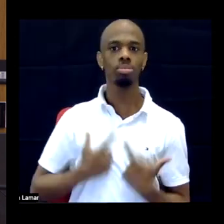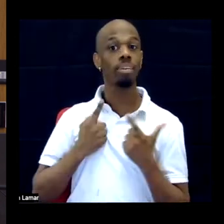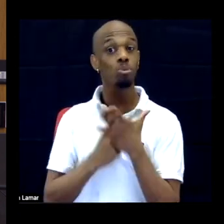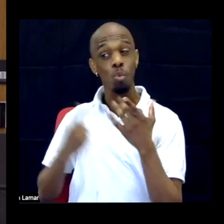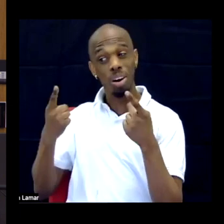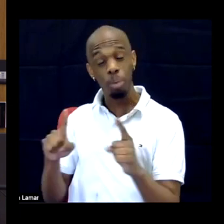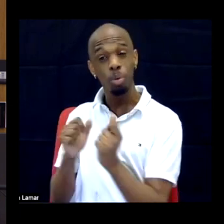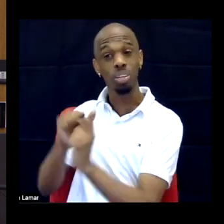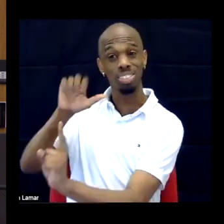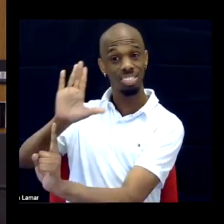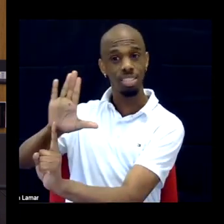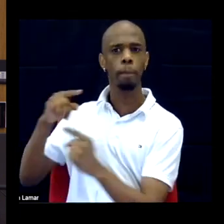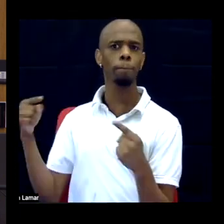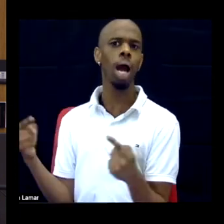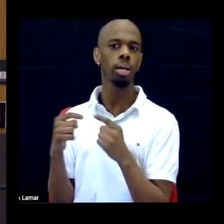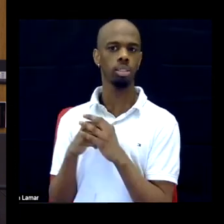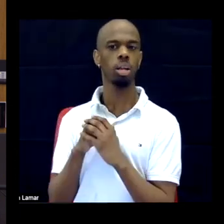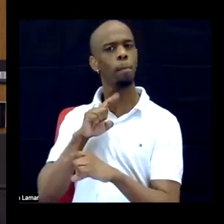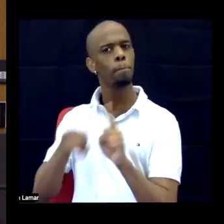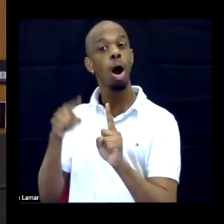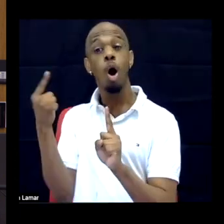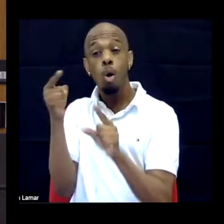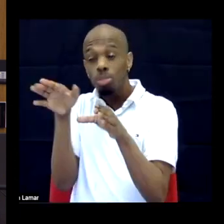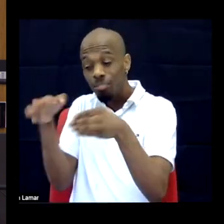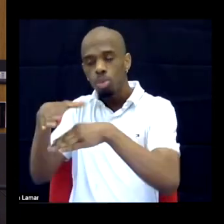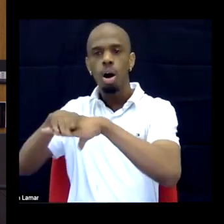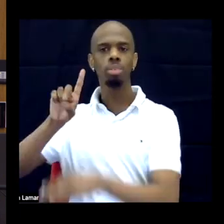without making pain the focus.